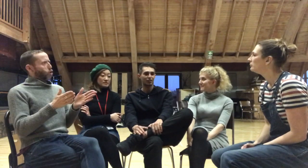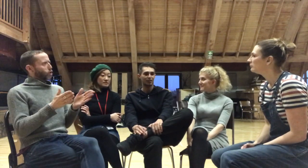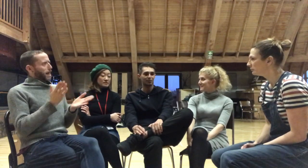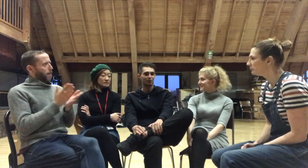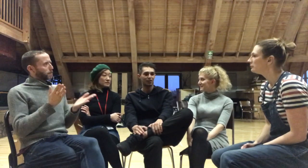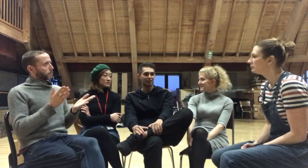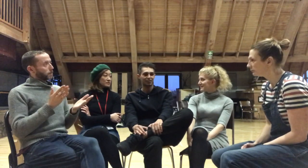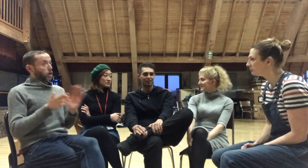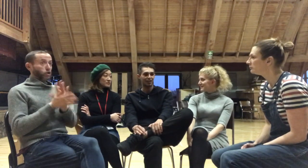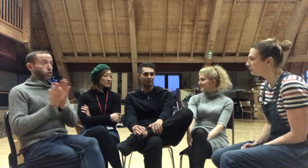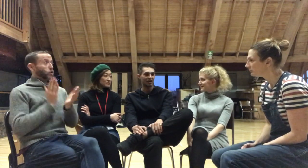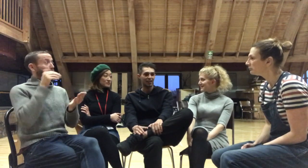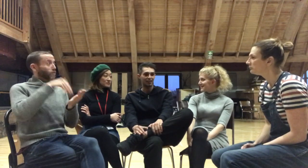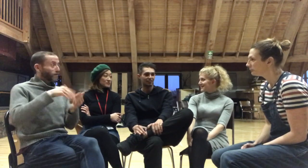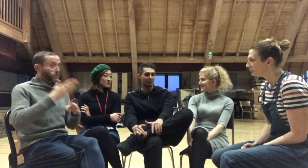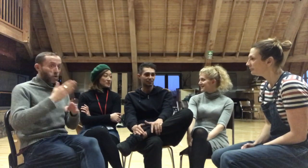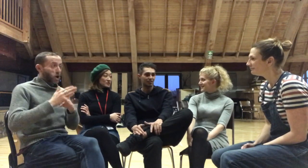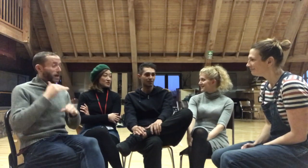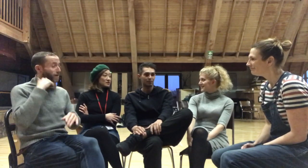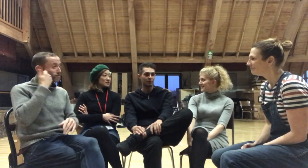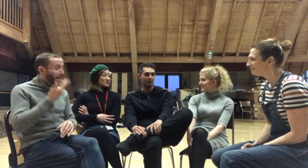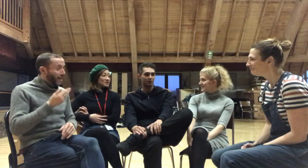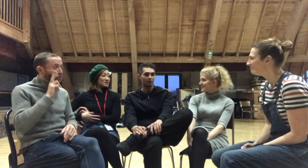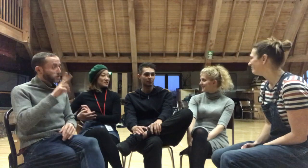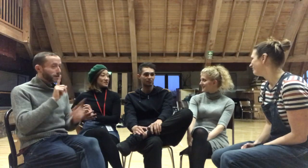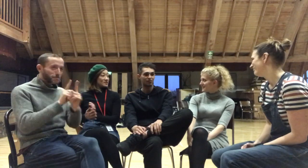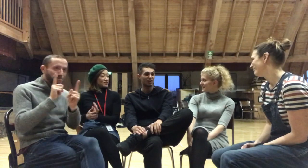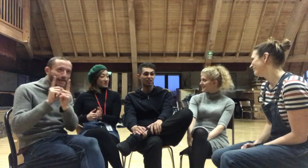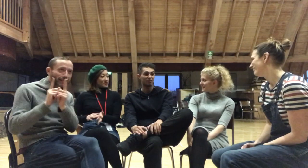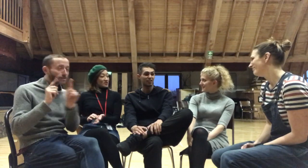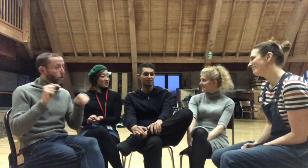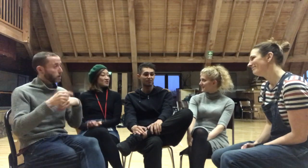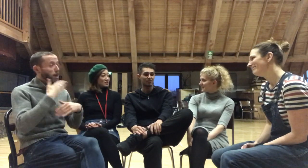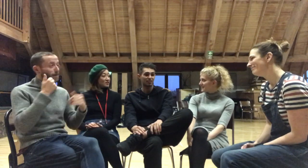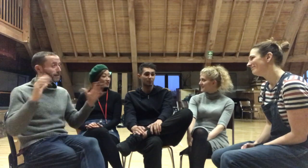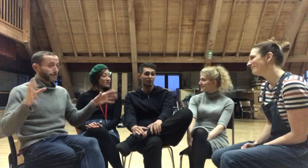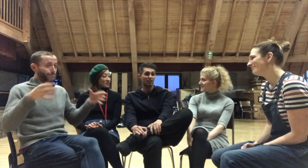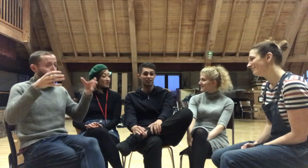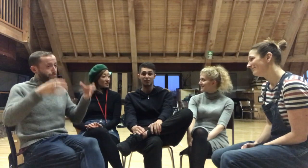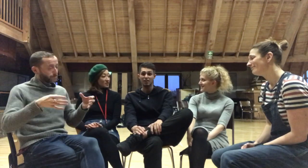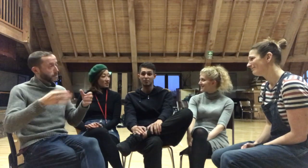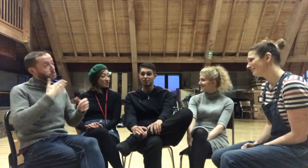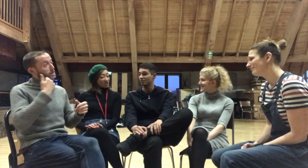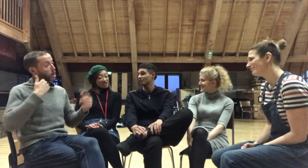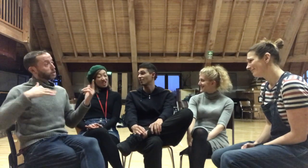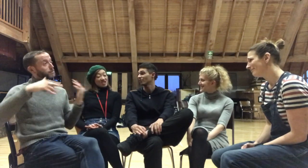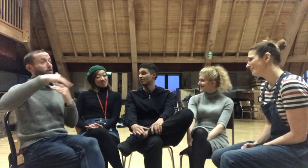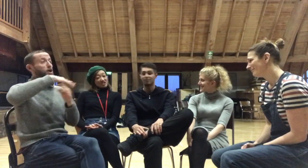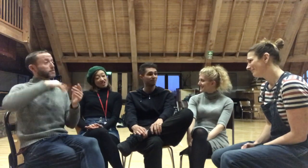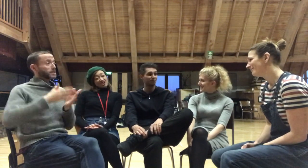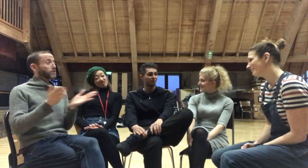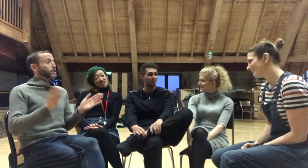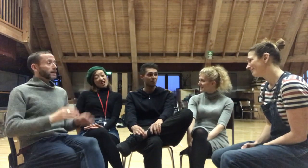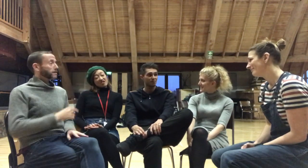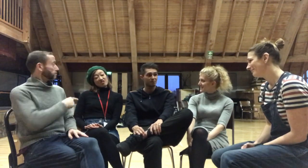coming to work every day to see people and everyone's really lovely... it's been really nice, right? Yeh...